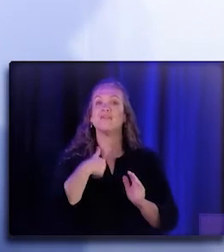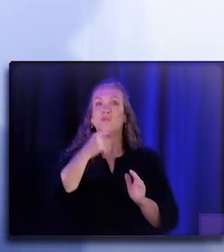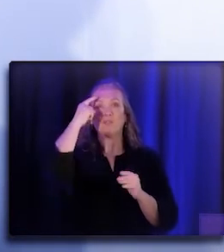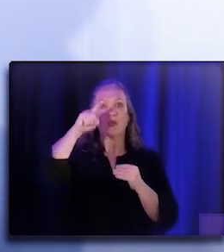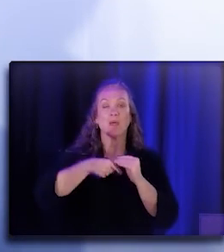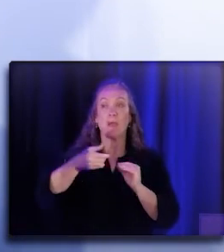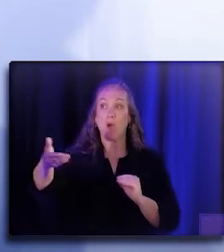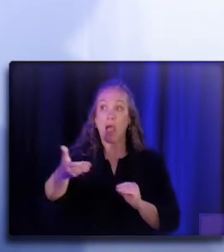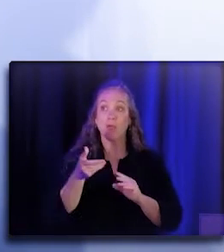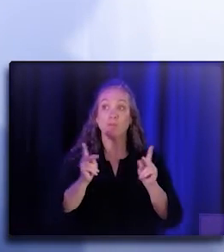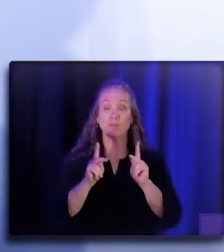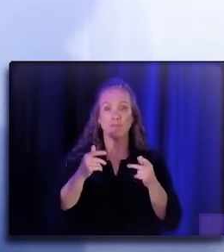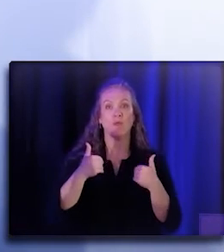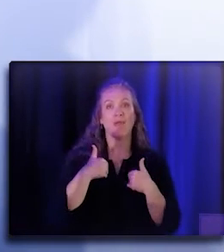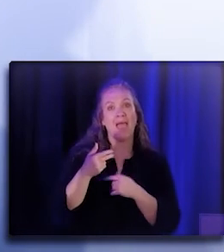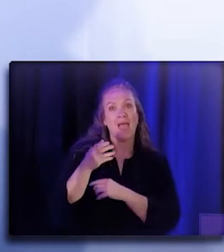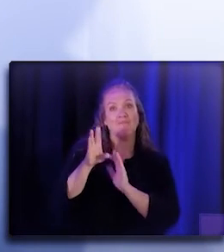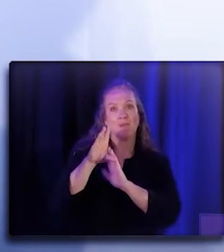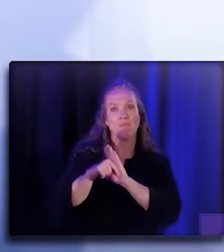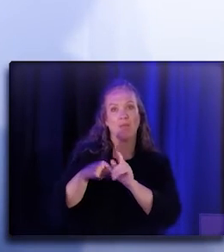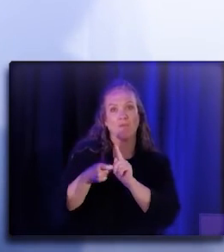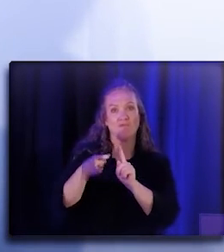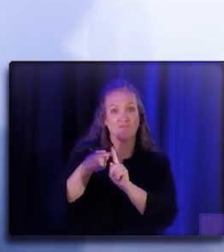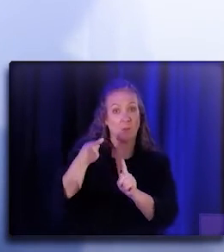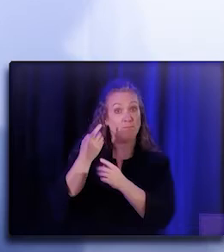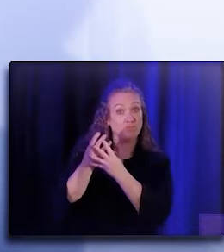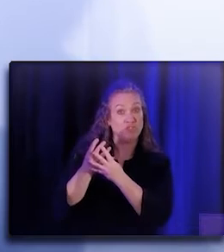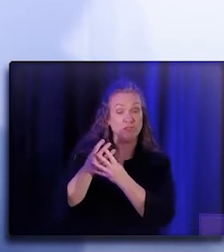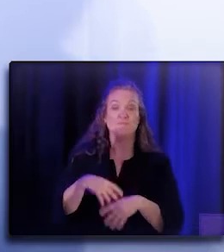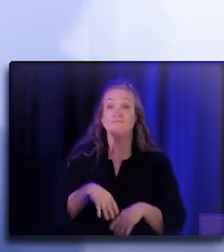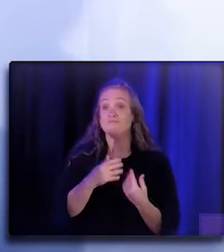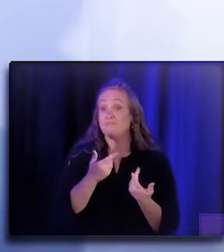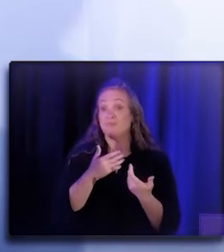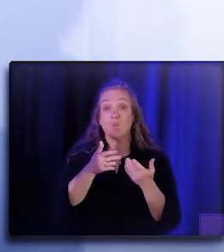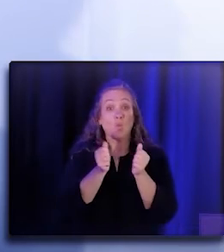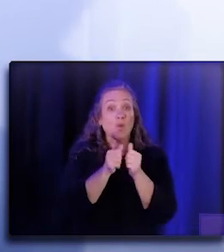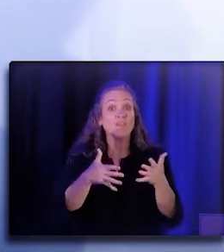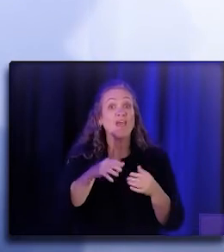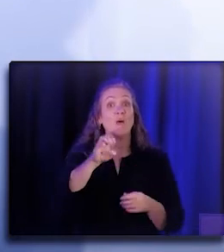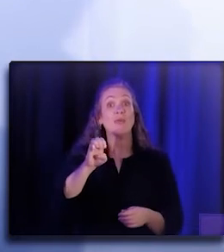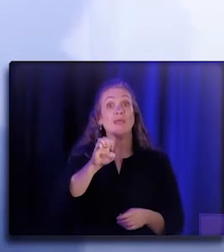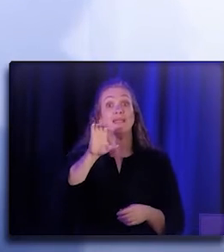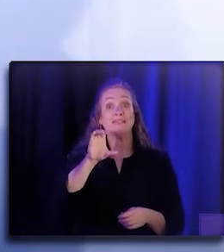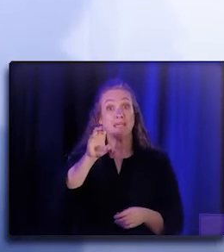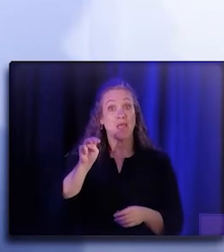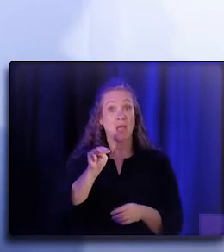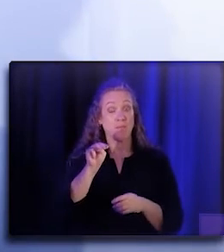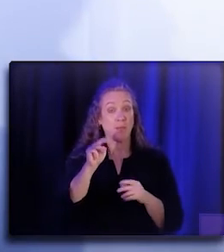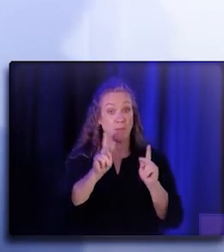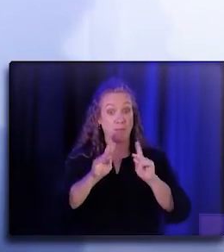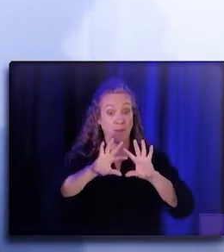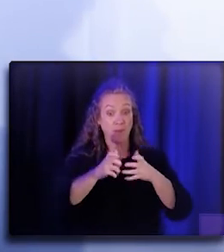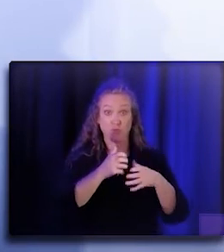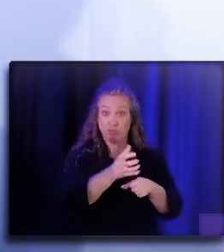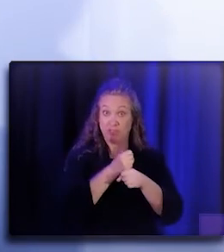But I can say without a doubt that regardless of the ECM population that's being served, when you have community health workers